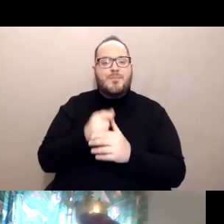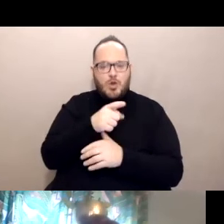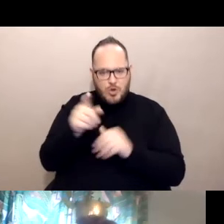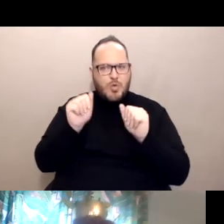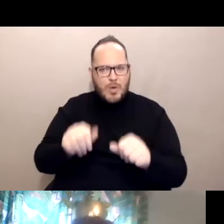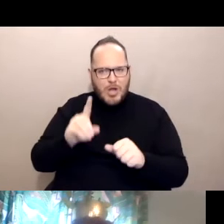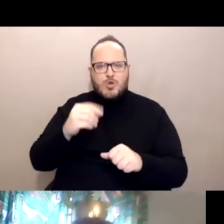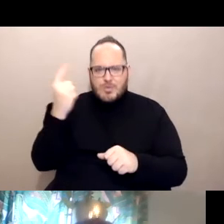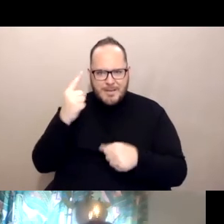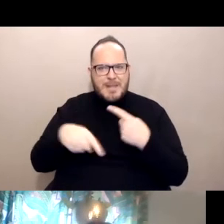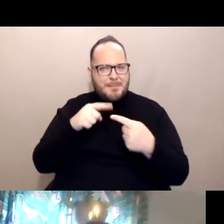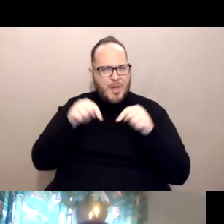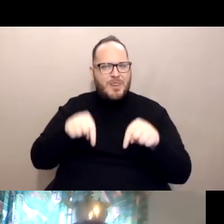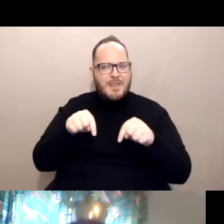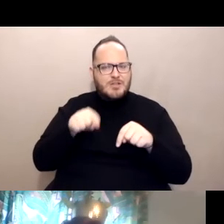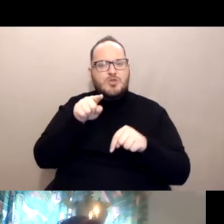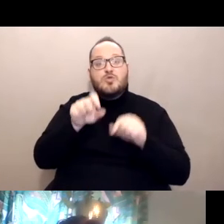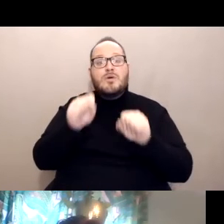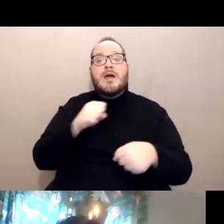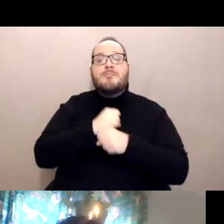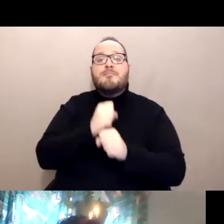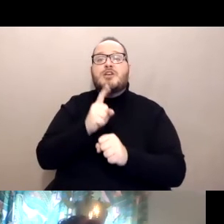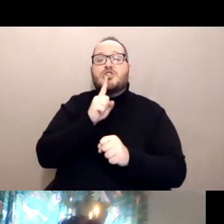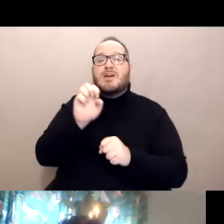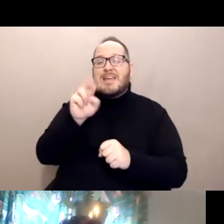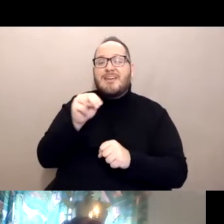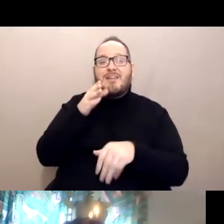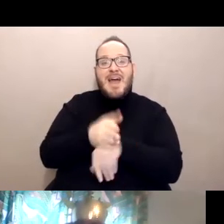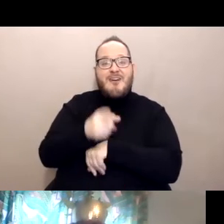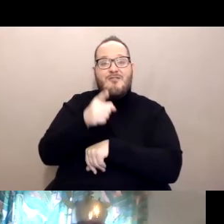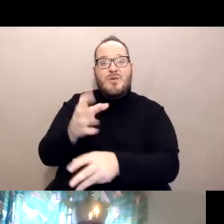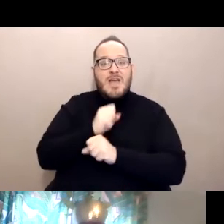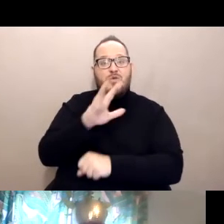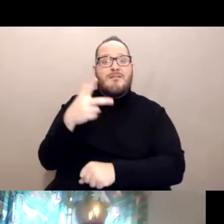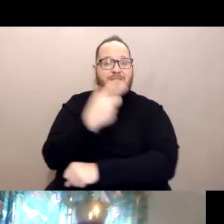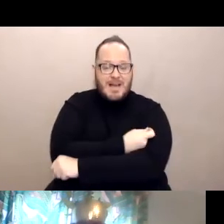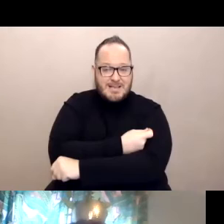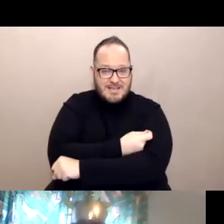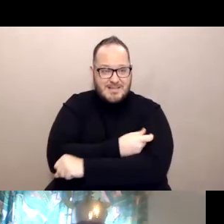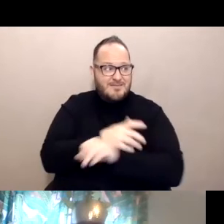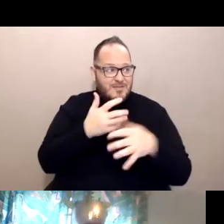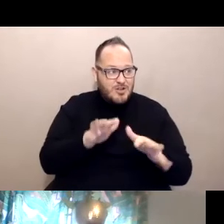You can make sure that even once you receive your vaccine and even once you are saying,